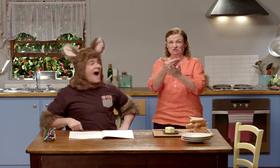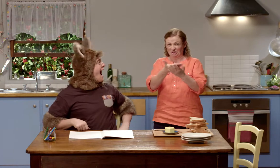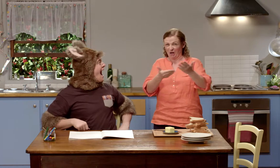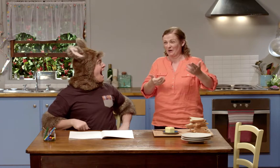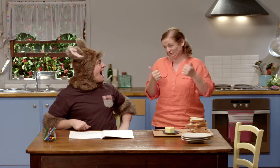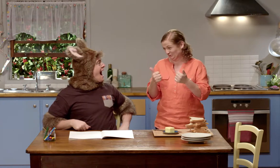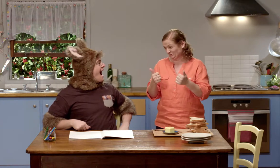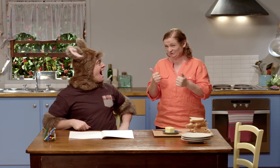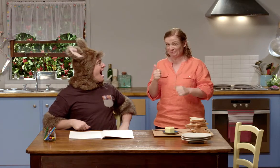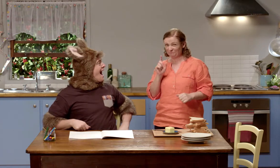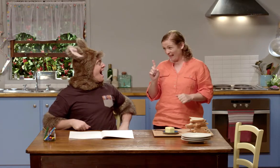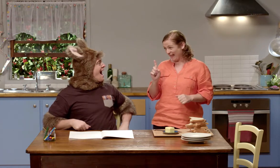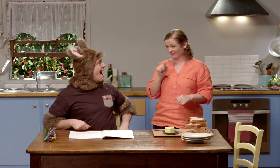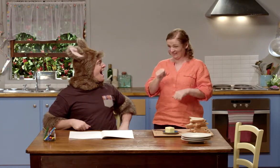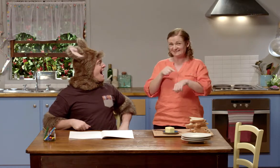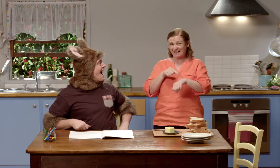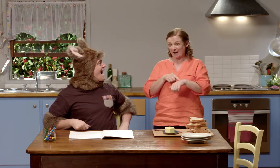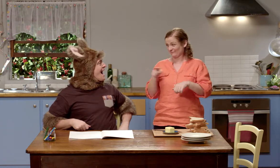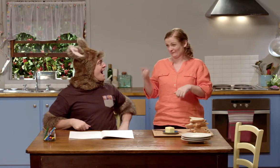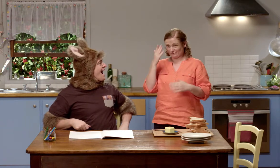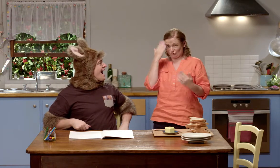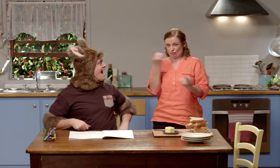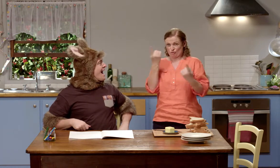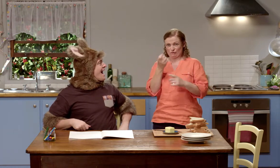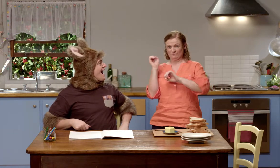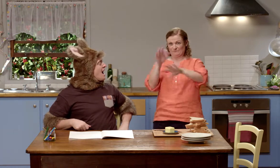Yes that's a good story but at the time